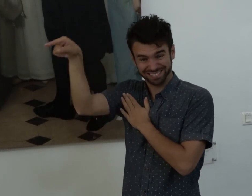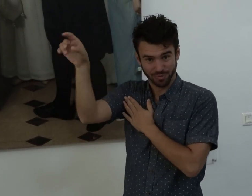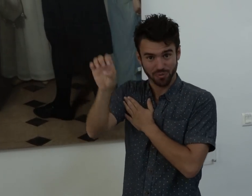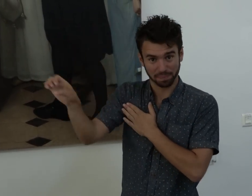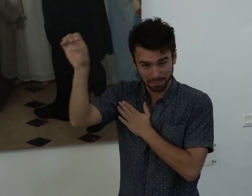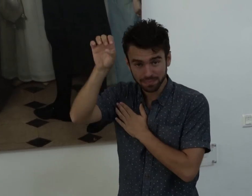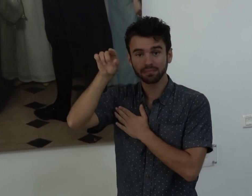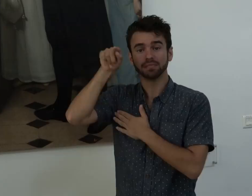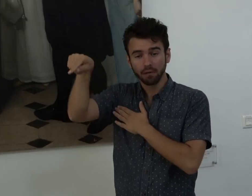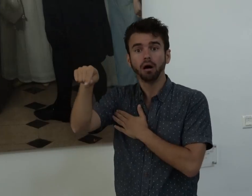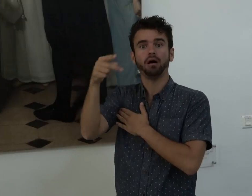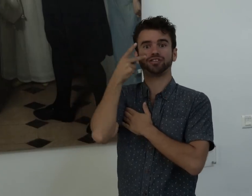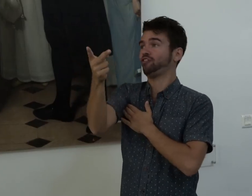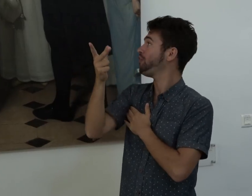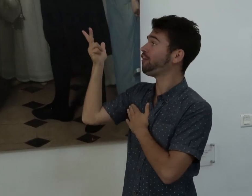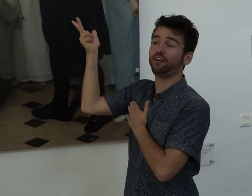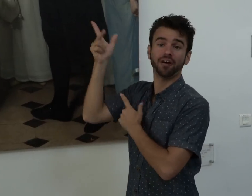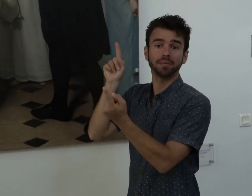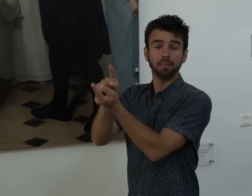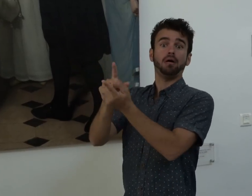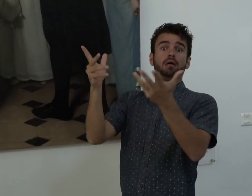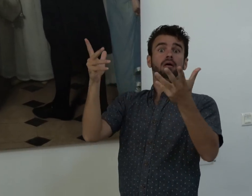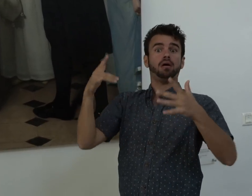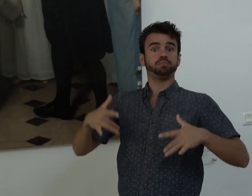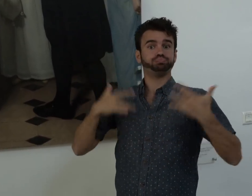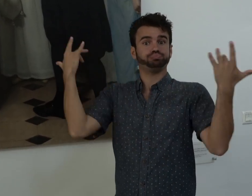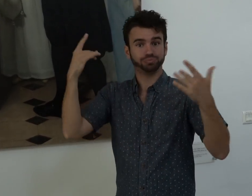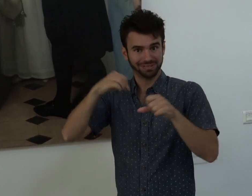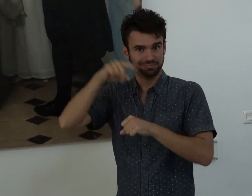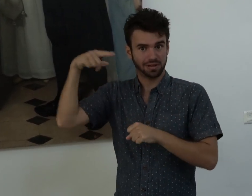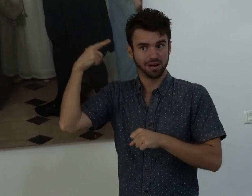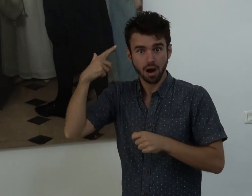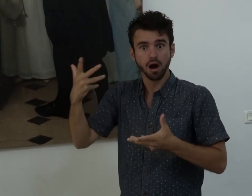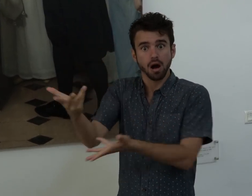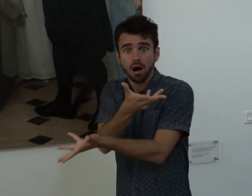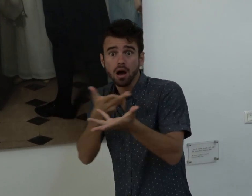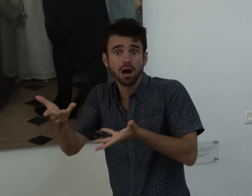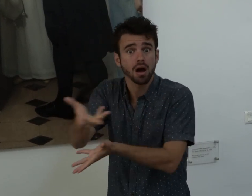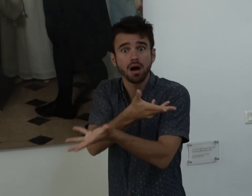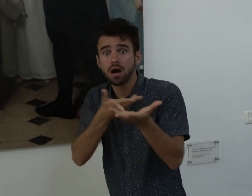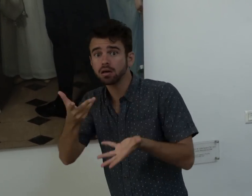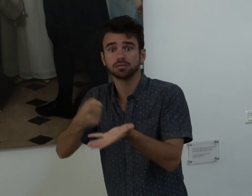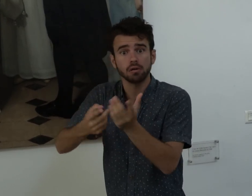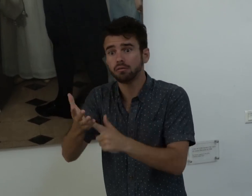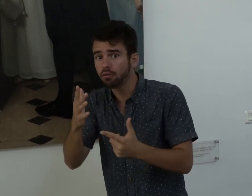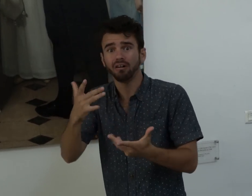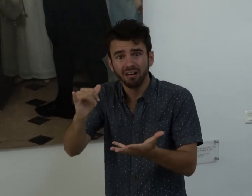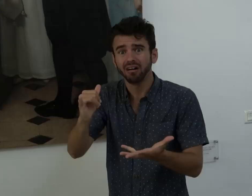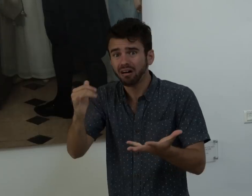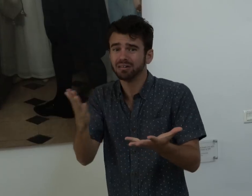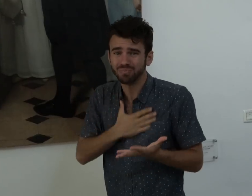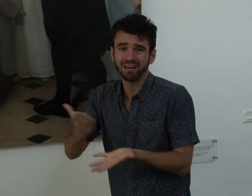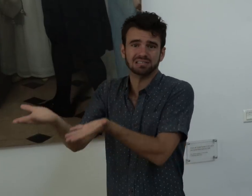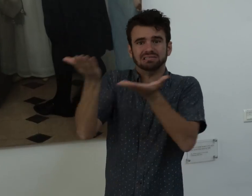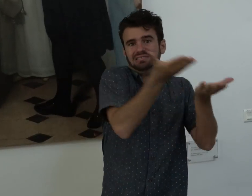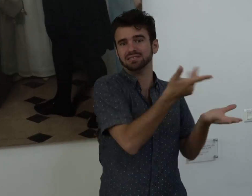Gallaudet met three, Clerc, Sicard, and Massieu at London. Gallaudet wanted them to come and started a Deaf school in the United States.